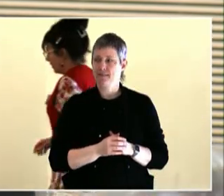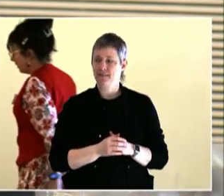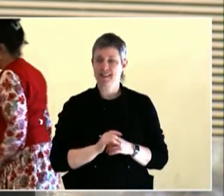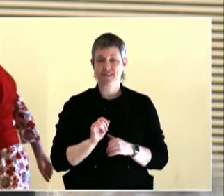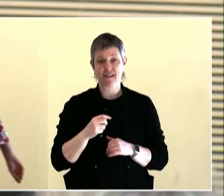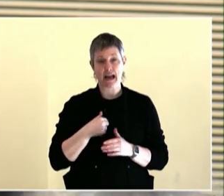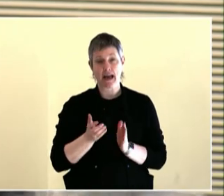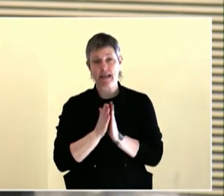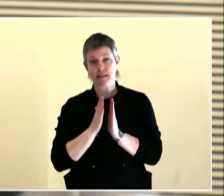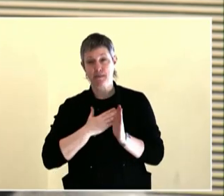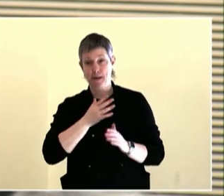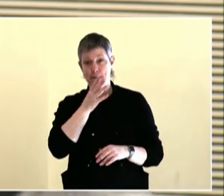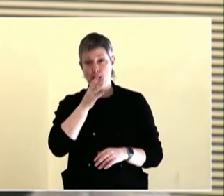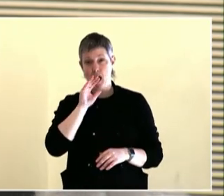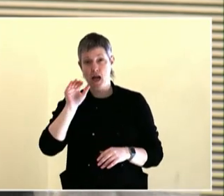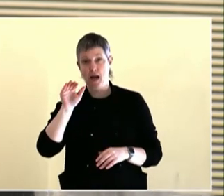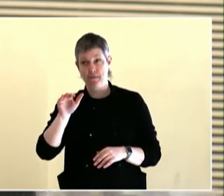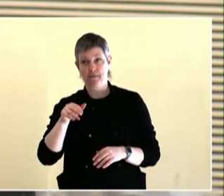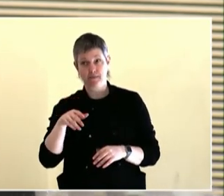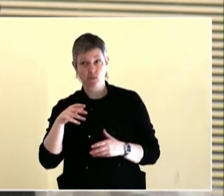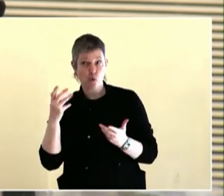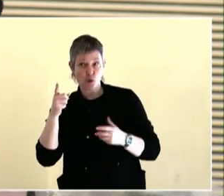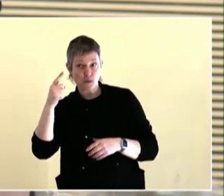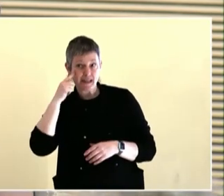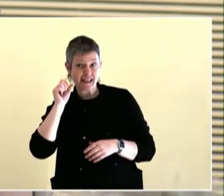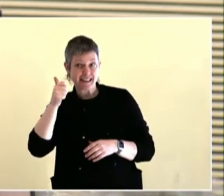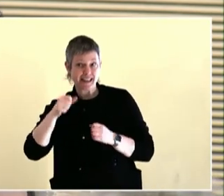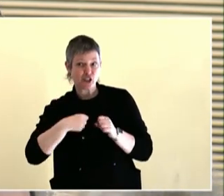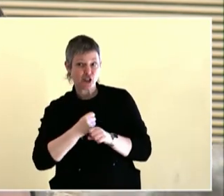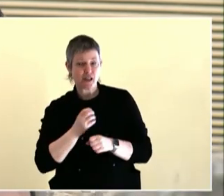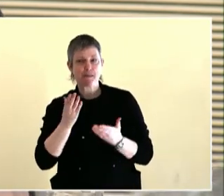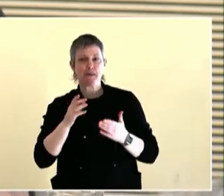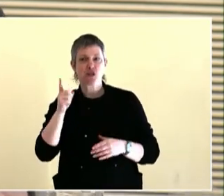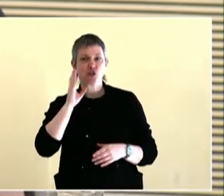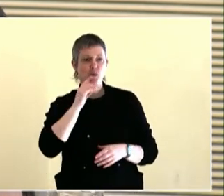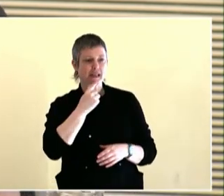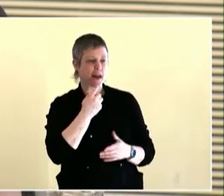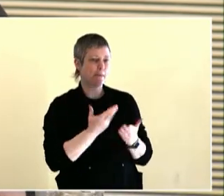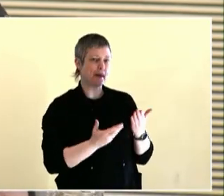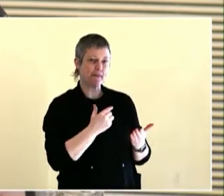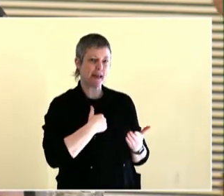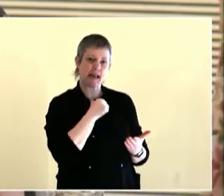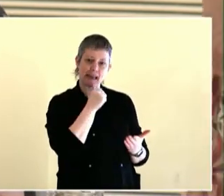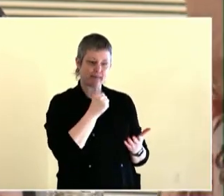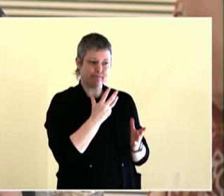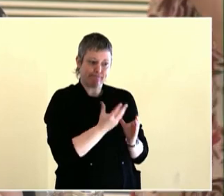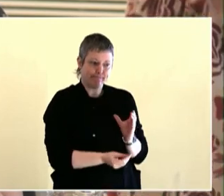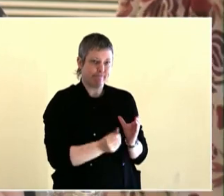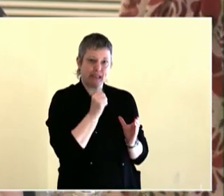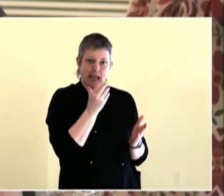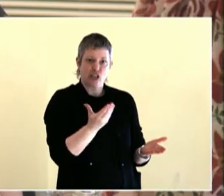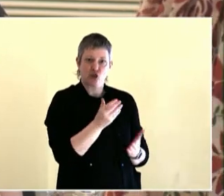supposed to come up here because I was so involved, and great, I have to do something now. So Cynthia plays many roles at